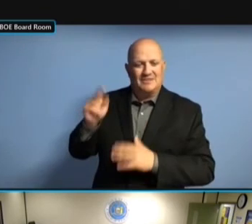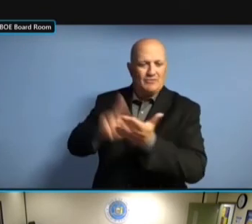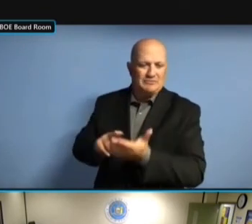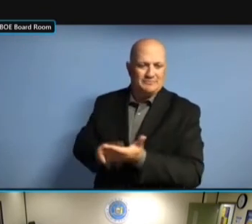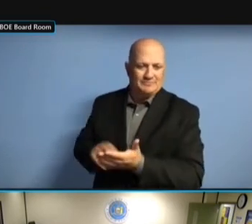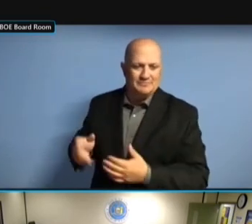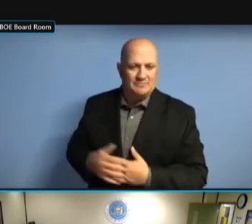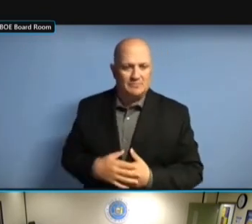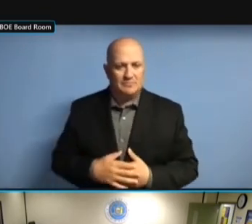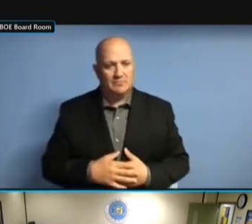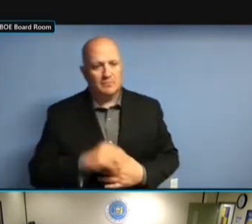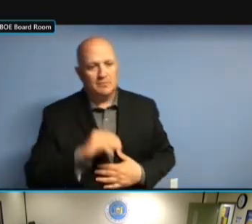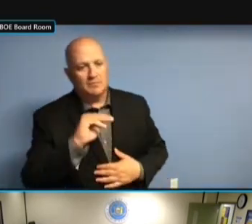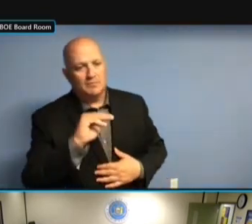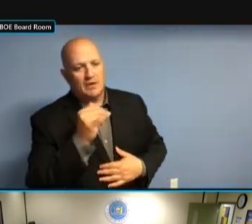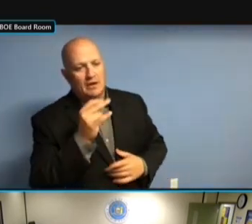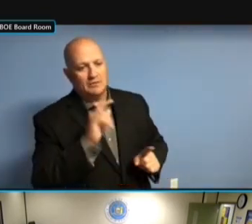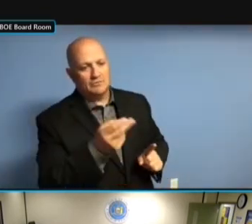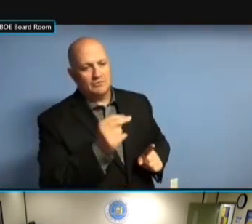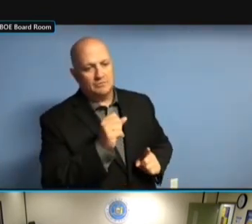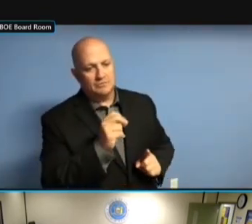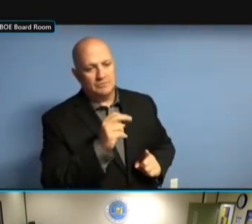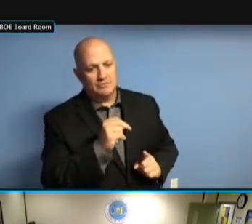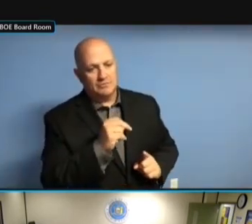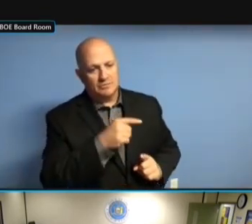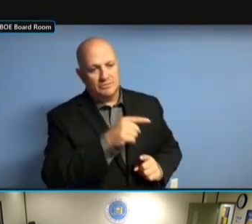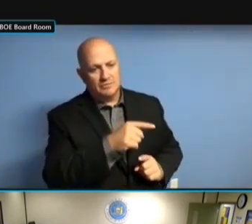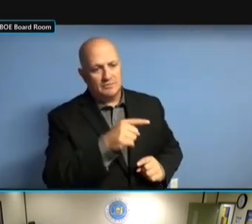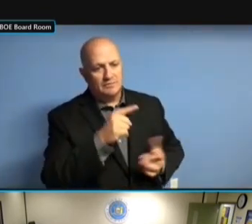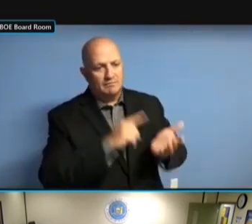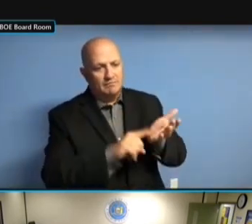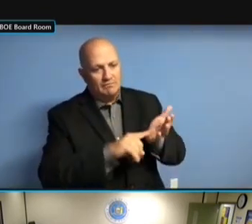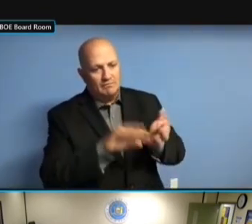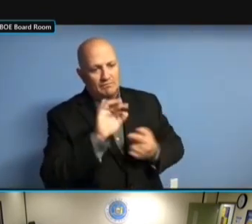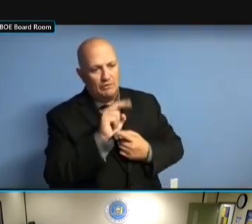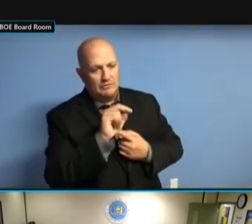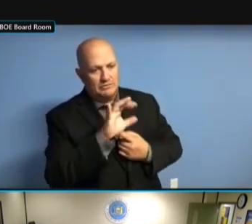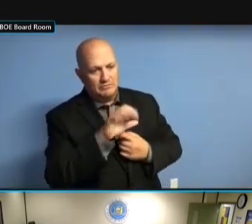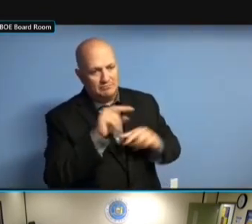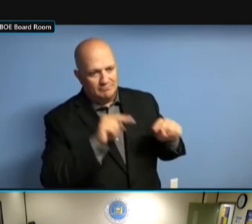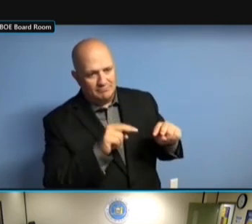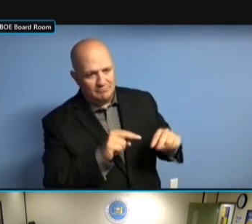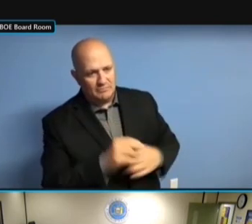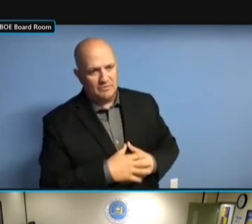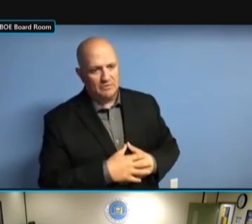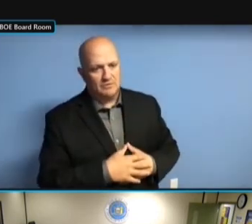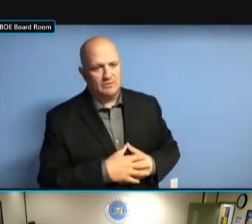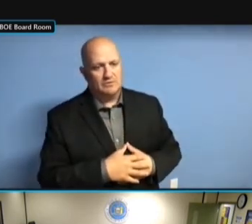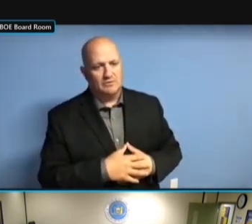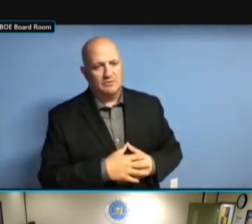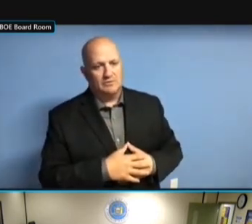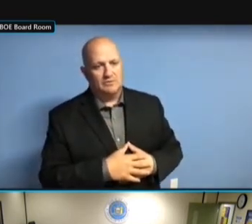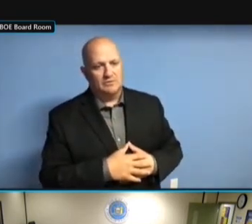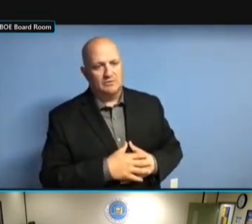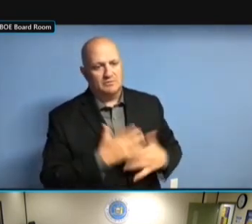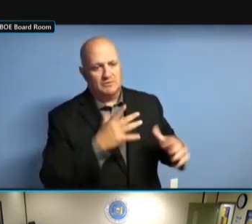AND I KNOW YOU GAVE US A REPORT TODAY, MICHAEL. TODAY, MICHAEL. TODAY, MICHAEL. I TODAY, MICHAEL. I FIRST TODAY, MICHAEL. I FIRST OF TODAY, MICHAEL. I FIRST OF ALL TODAY, MICHAEL. I FIRST OF ALL WANT TODAY, MICHAEL. I FIRST OF ALL WANT TO TODAY, MICHAEL. I FIRST OF ALL WANT TO THANK TODAY, MICHAEL. I FIRST OF ALL WANT TO THANK YOU I FIRST OF ALL WANT TO THANK YOU I FIRST OF ALL WANT TO THANK YOU FOR I FIRST OF ALL WANT TO THANK YOU FOR PROVIDING I FIRST OF ALL WANT TO THANK YOU FOR PROVIDING THAT I FIRST OF ALL WANT TO THANK YOU FOR PROVIDING THAT REPORT, FOR PROVIDING THAT REPORT, FOR PROVIDING THAT REPORT, BECAUSE FOR PROVIDING THAT REPORT, BECAUSE I